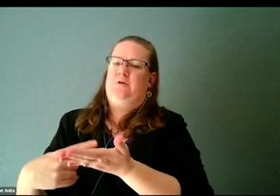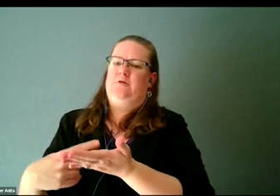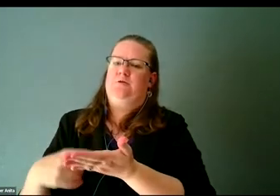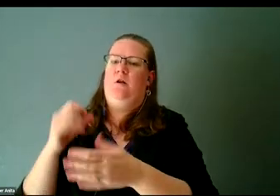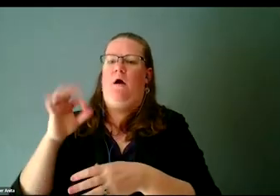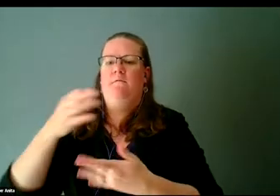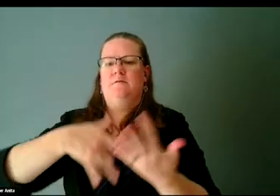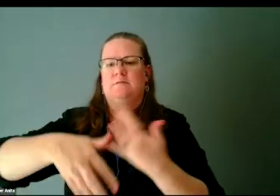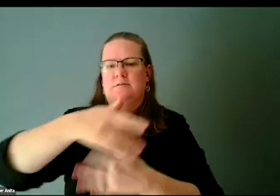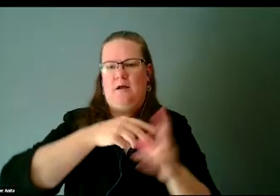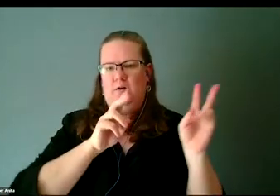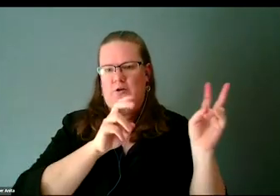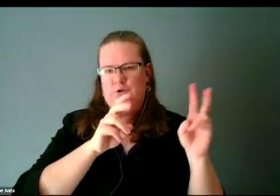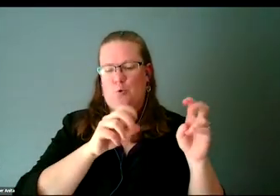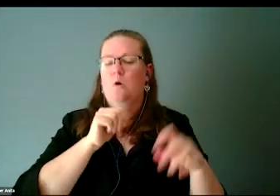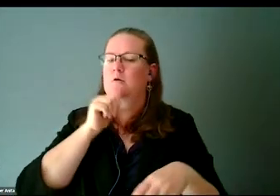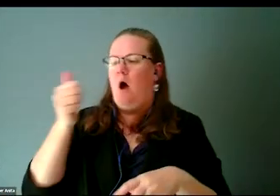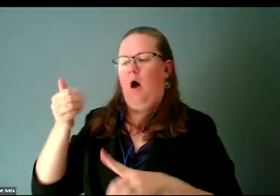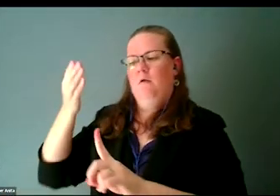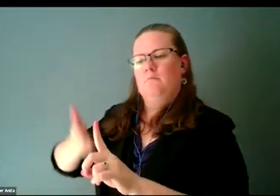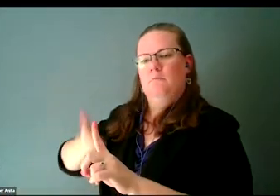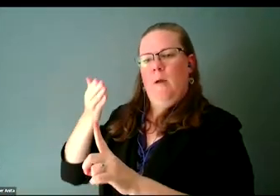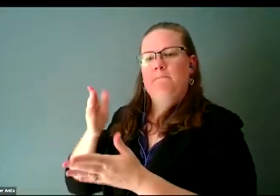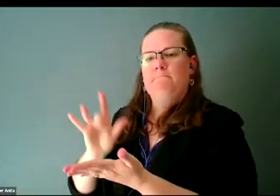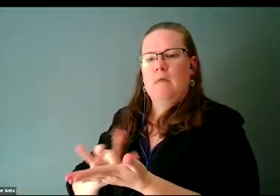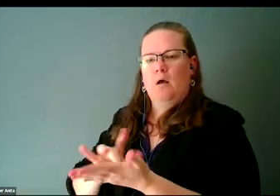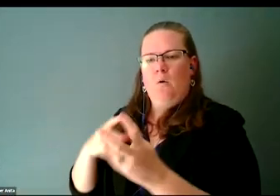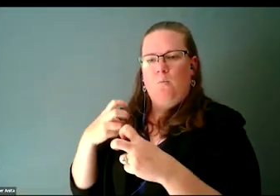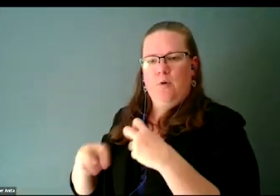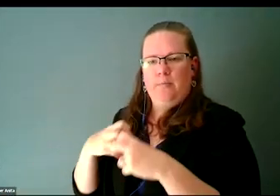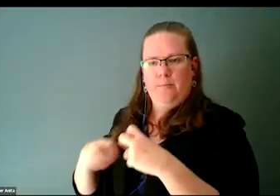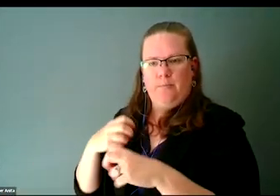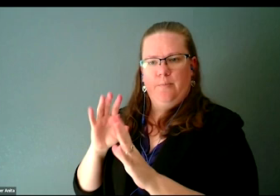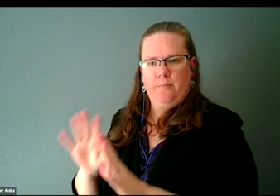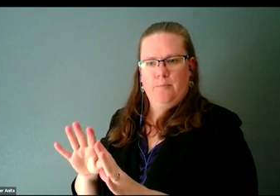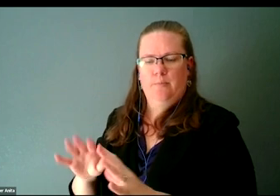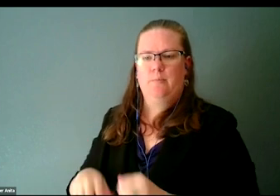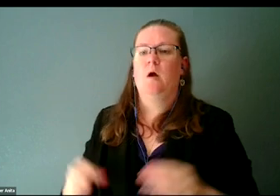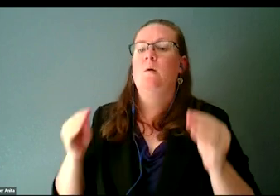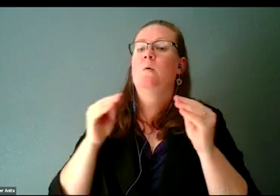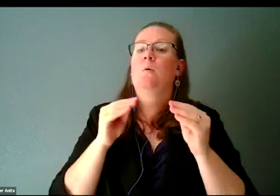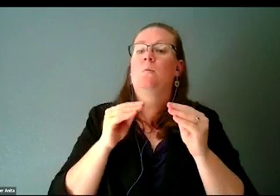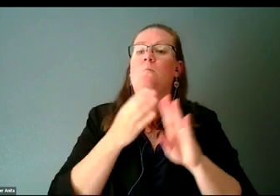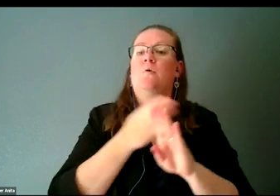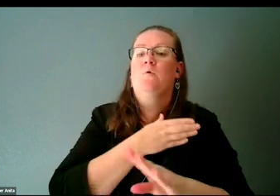and not just medical issue before we talk more about why we should be in STEM and why there aren't enough